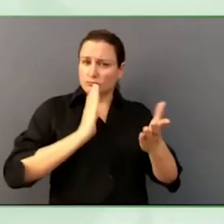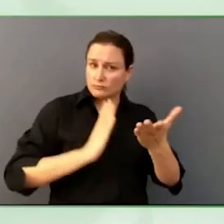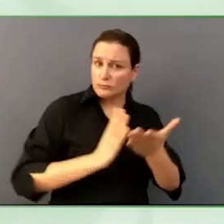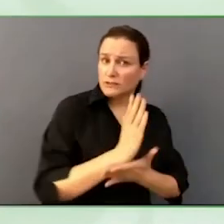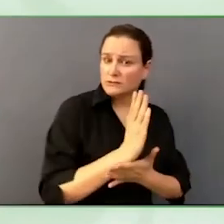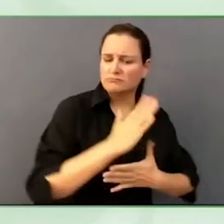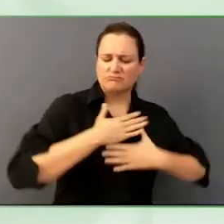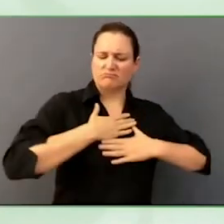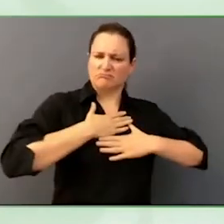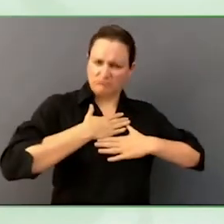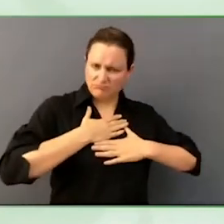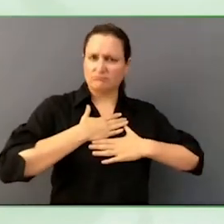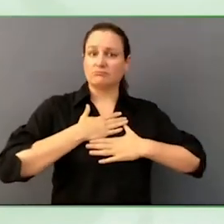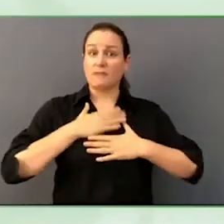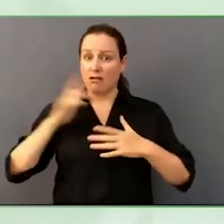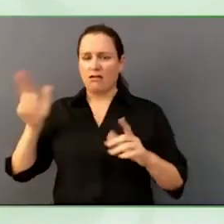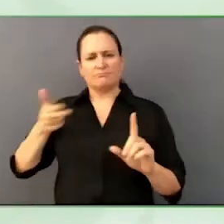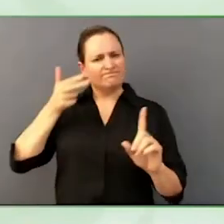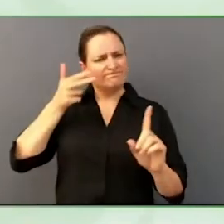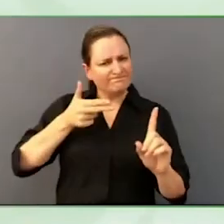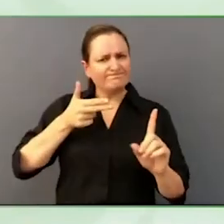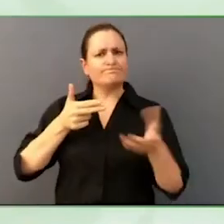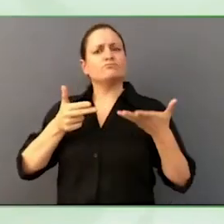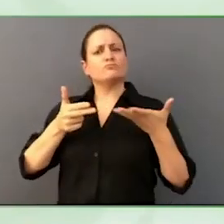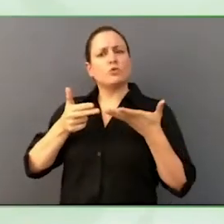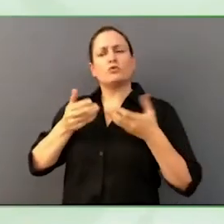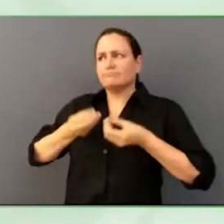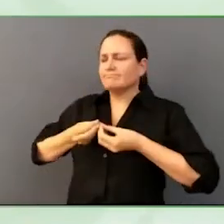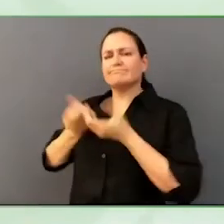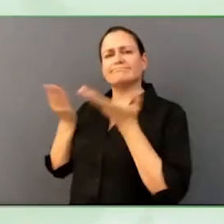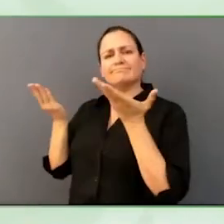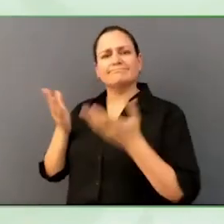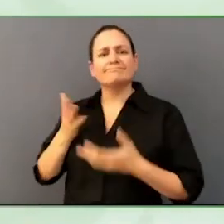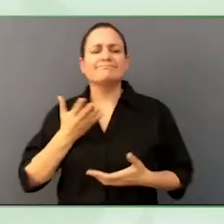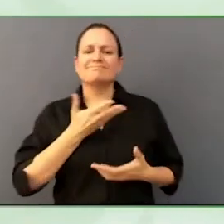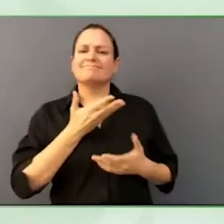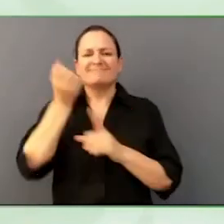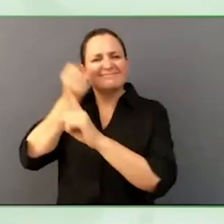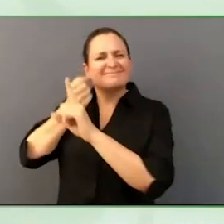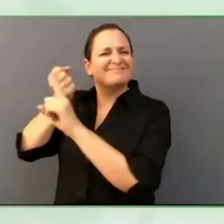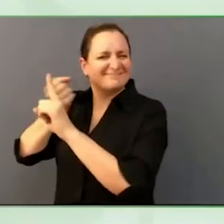This is why sometimes it is not easy to take that extra step, to